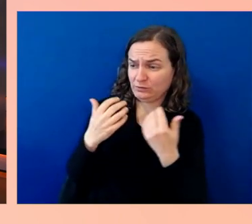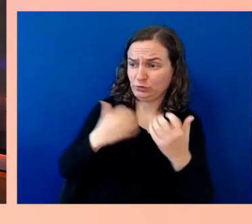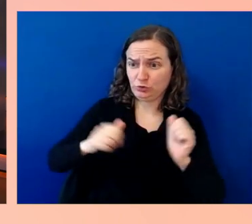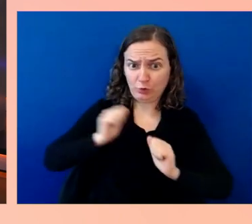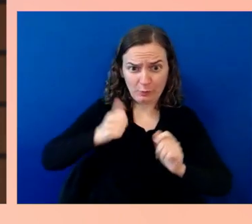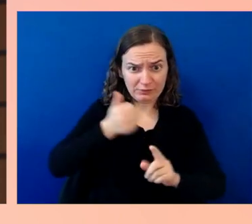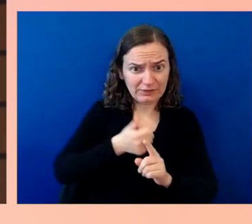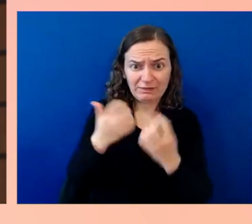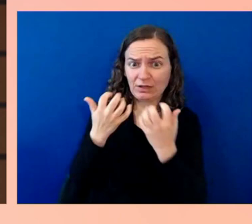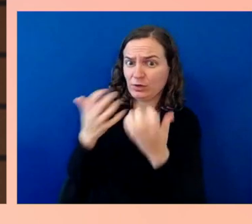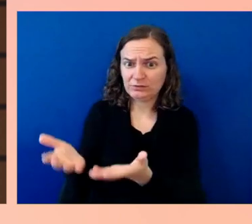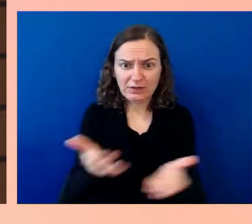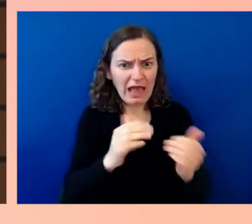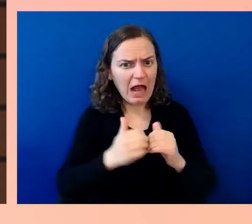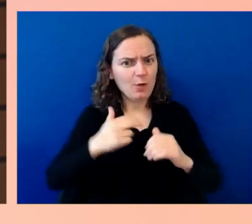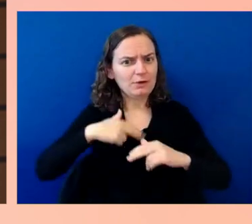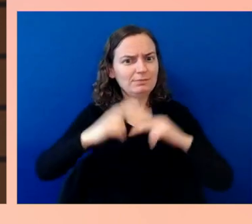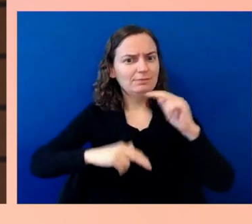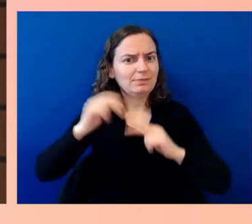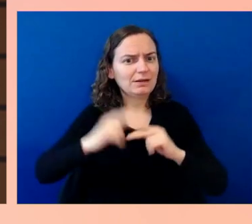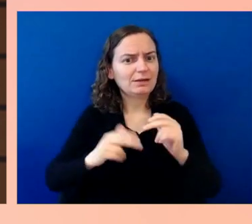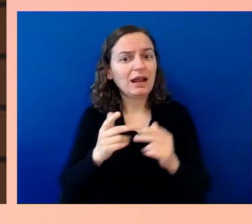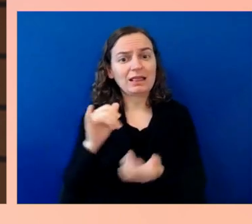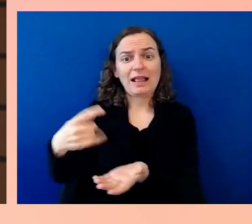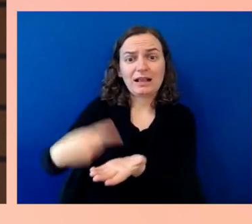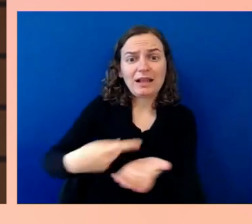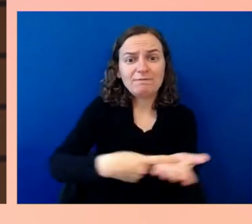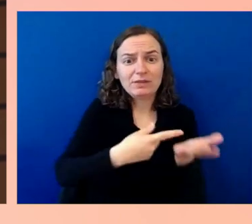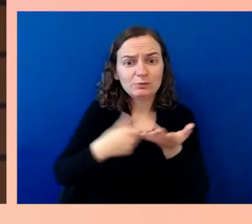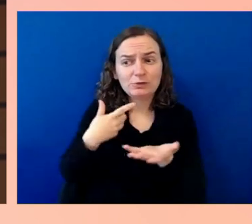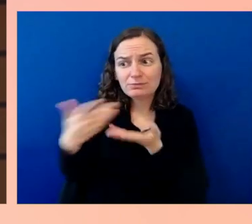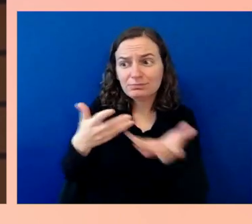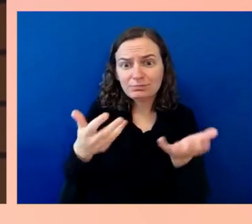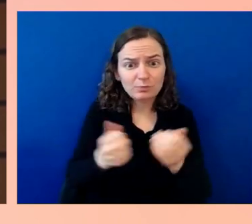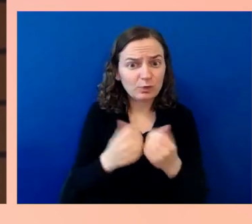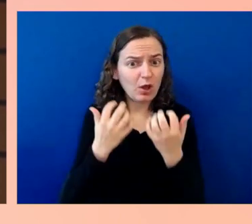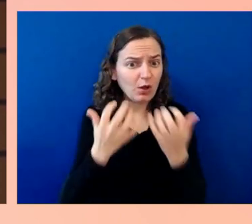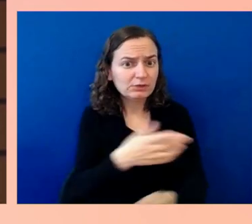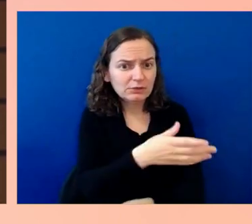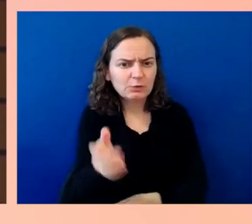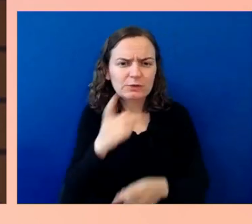it's just so incredibly important. What's next is listening to how this show goes and what people say back,